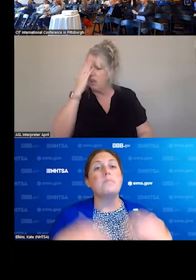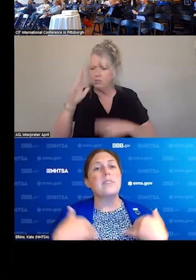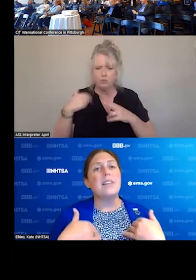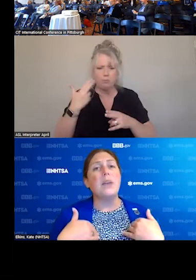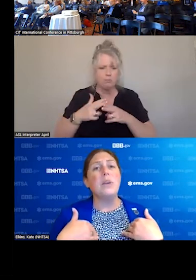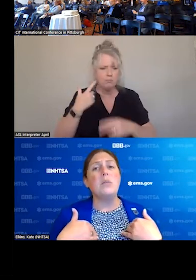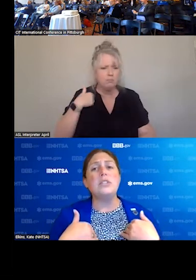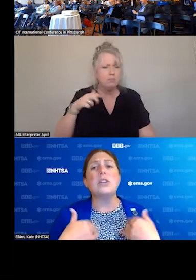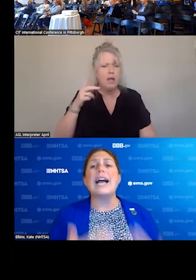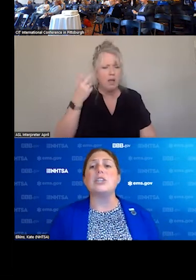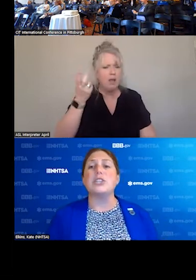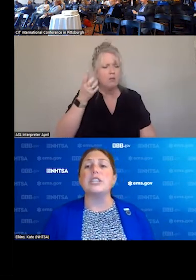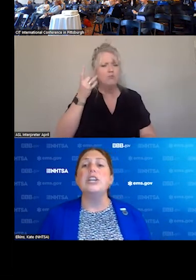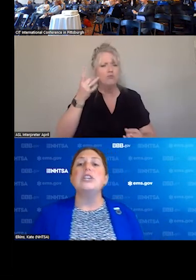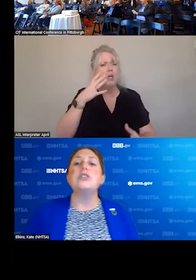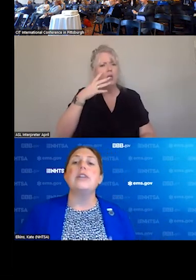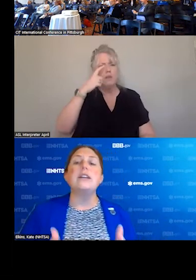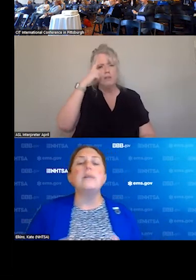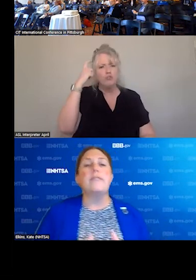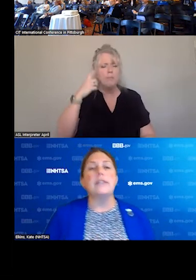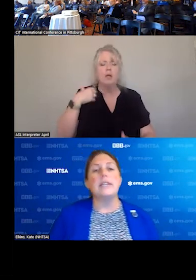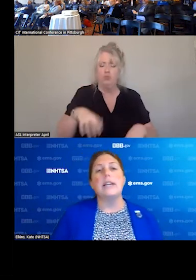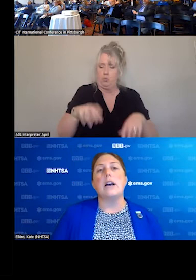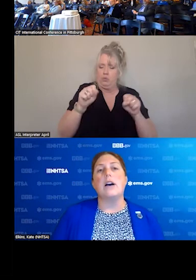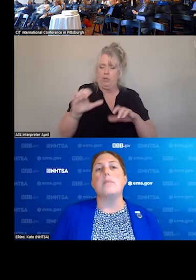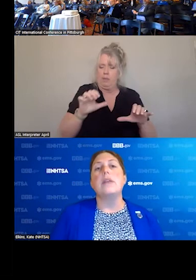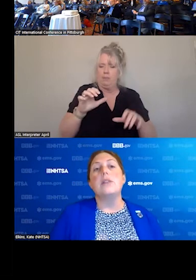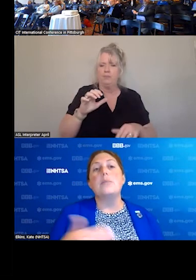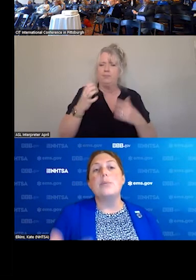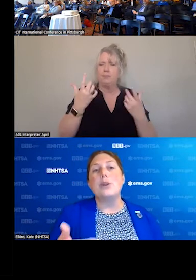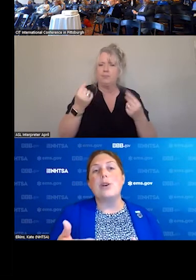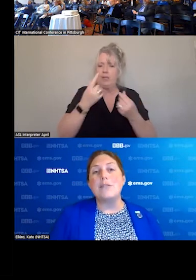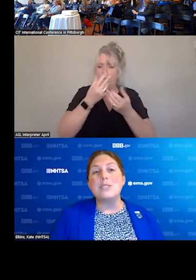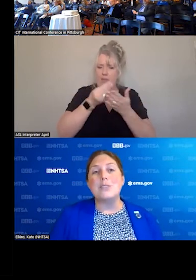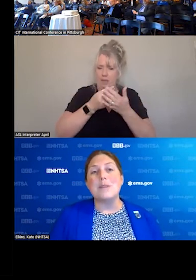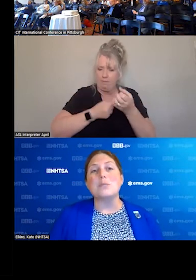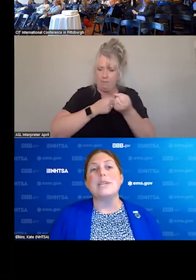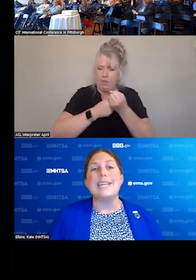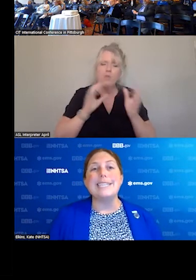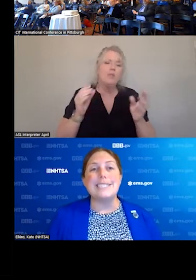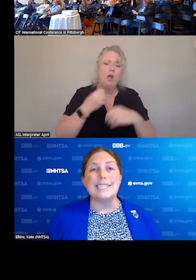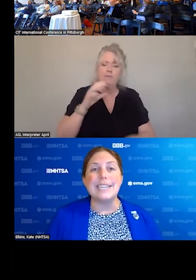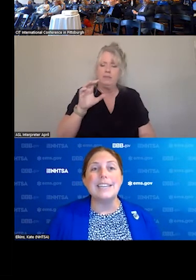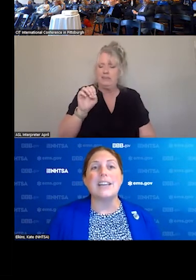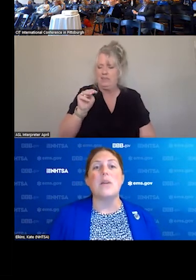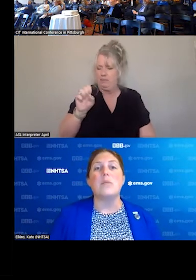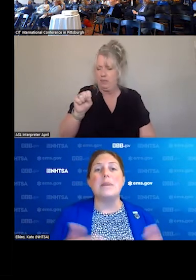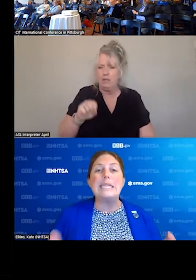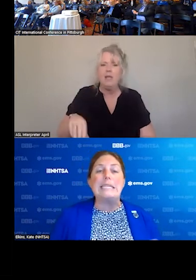AND WE TOOK ACTION. SO, THEY ENDED UP FUNDING THE, THE OFFICE OF EMS PREDATES NTSA, BEEN IN NTSA